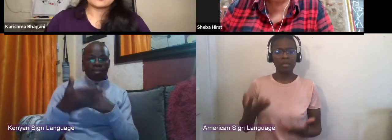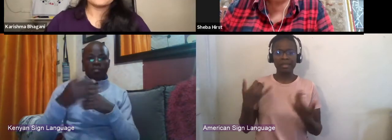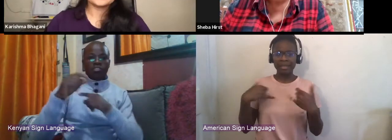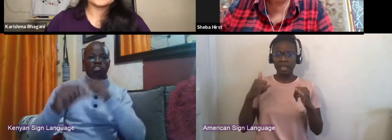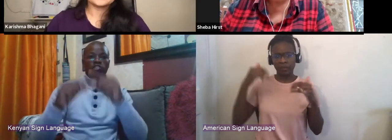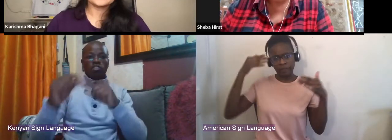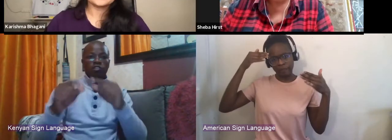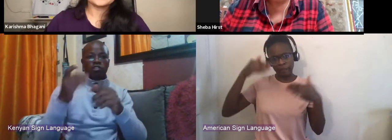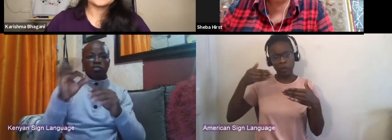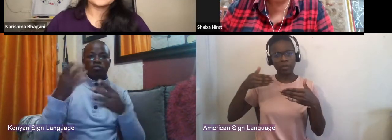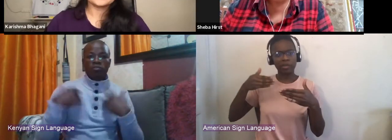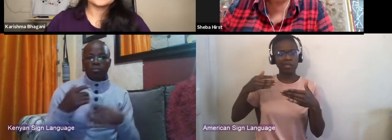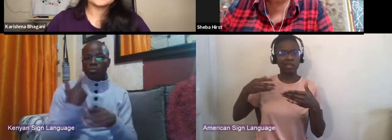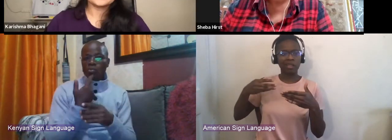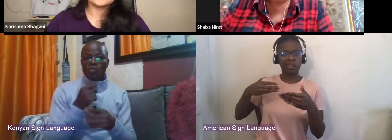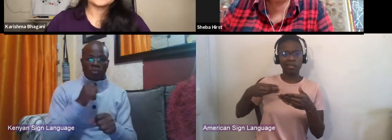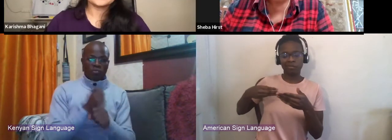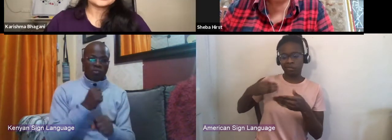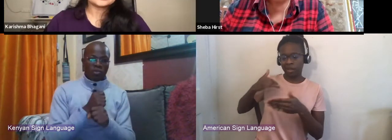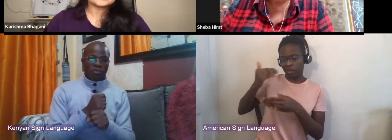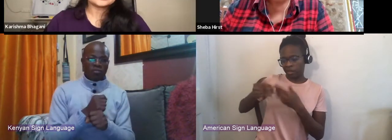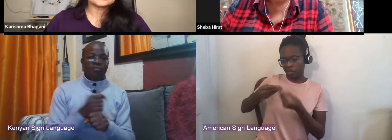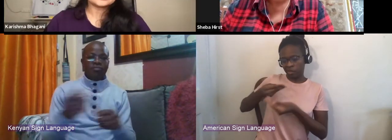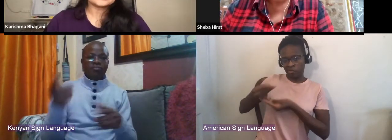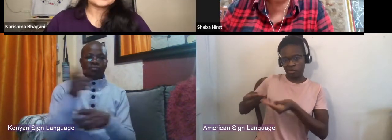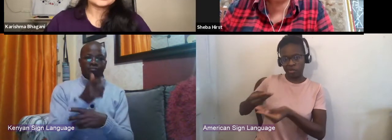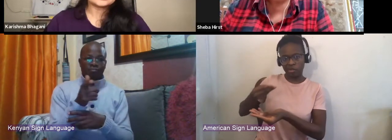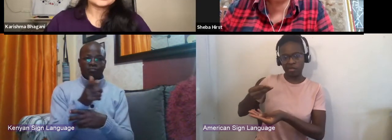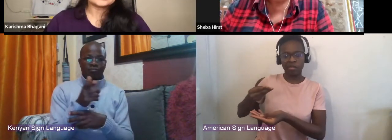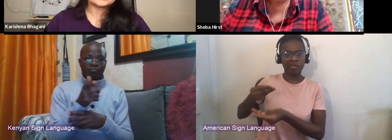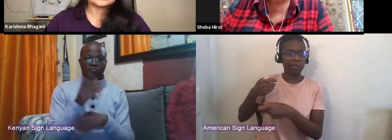or folks that are interested in the administrative side